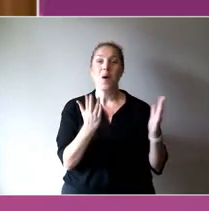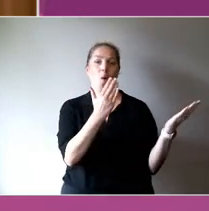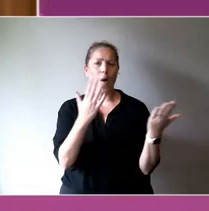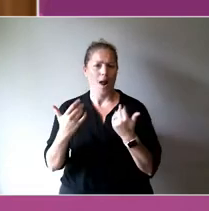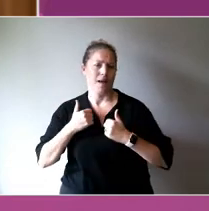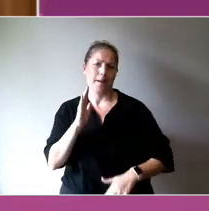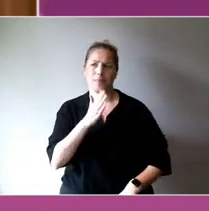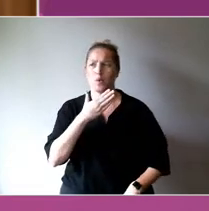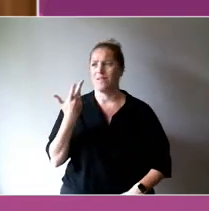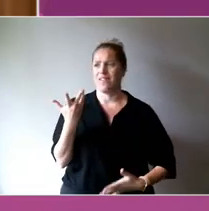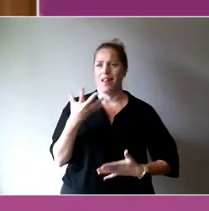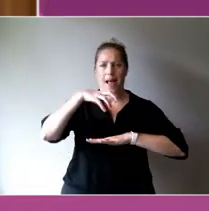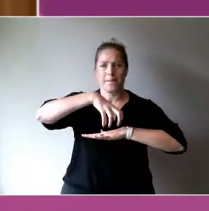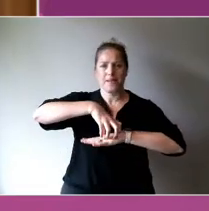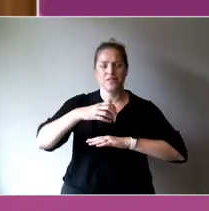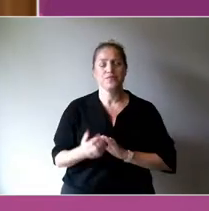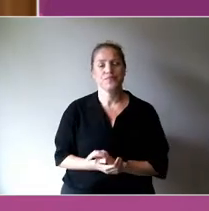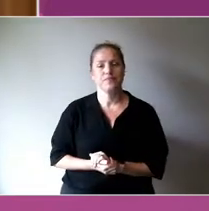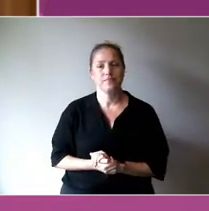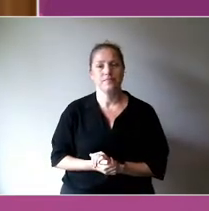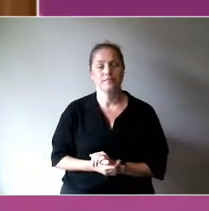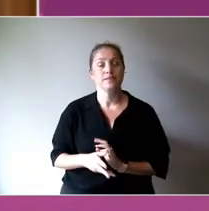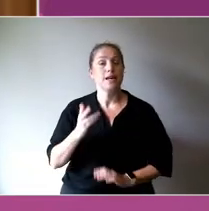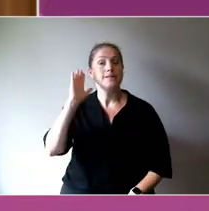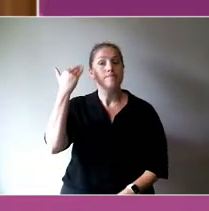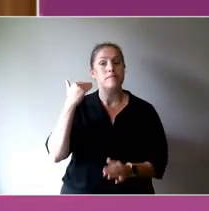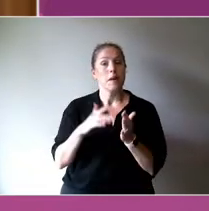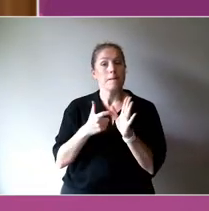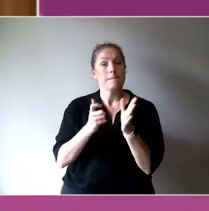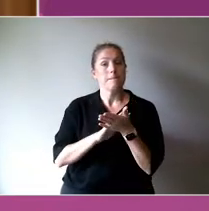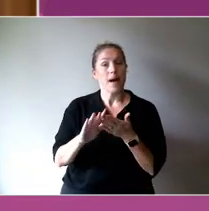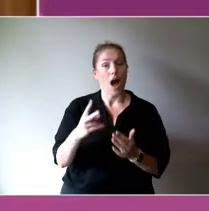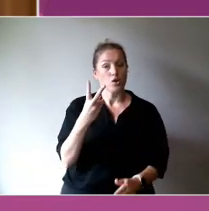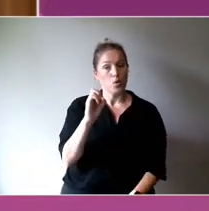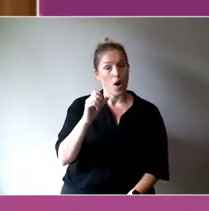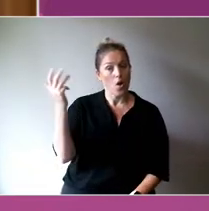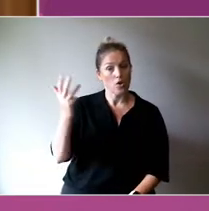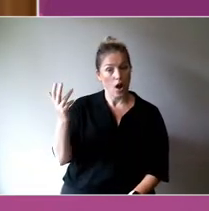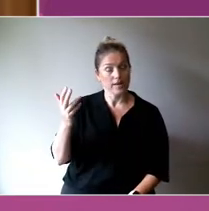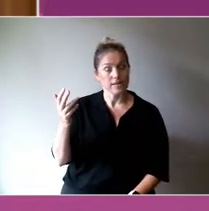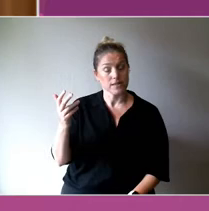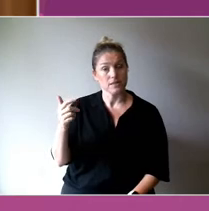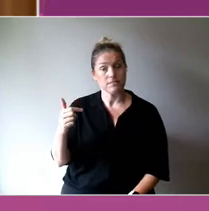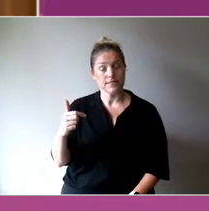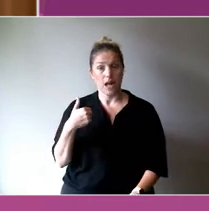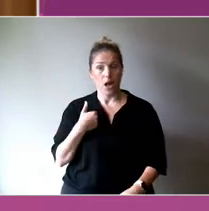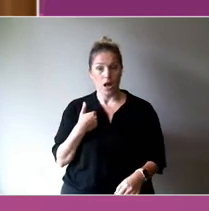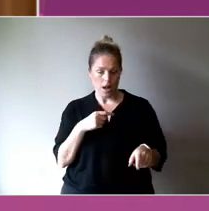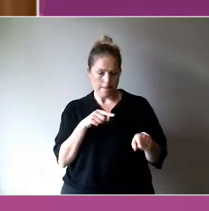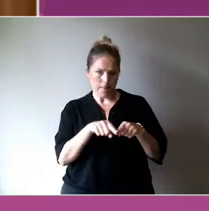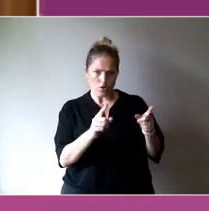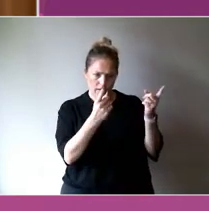In March 2019, the majority of the conservatorium of music moved from the Parkville campus,